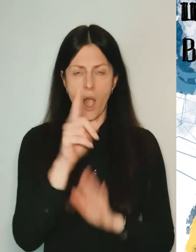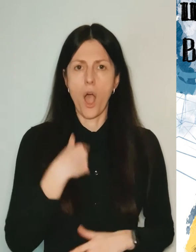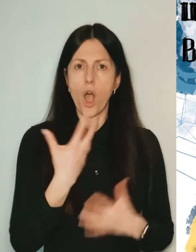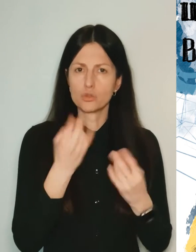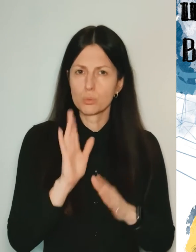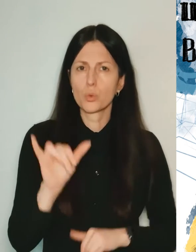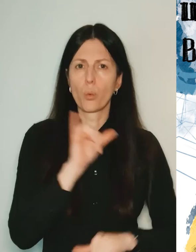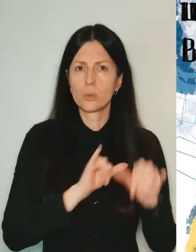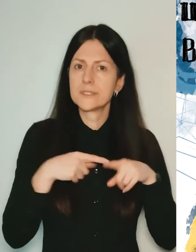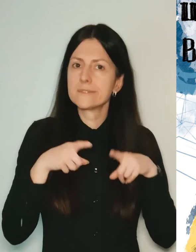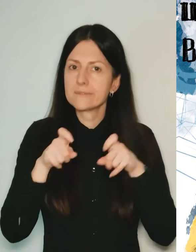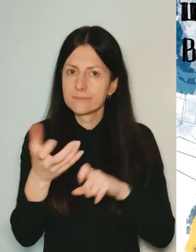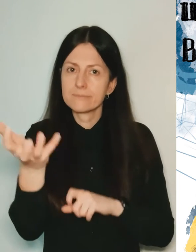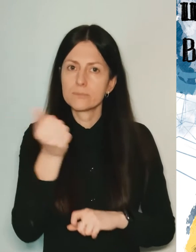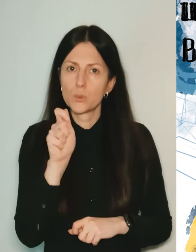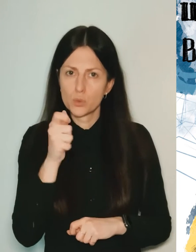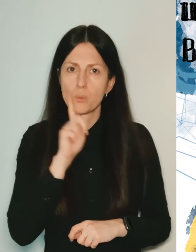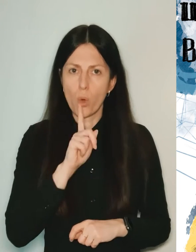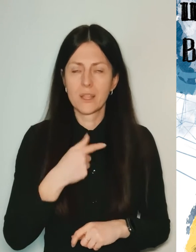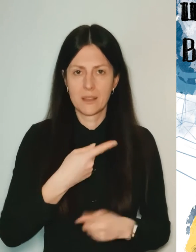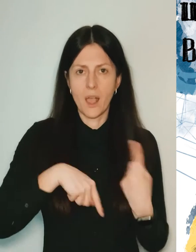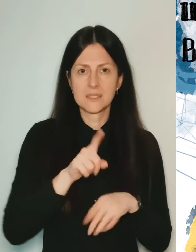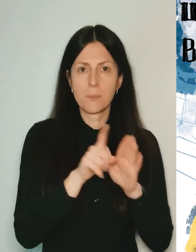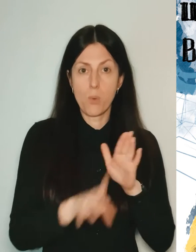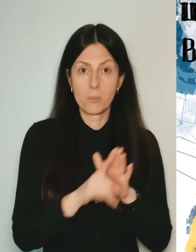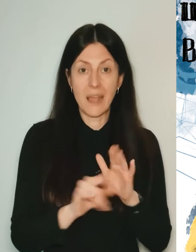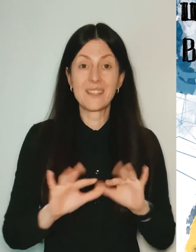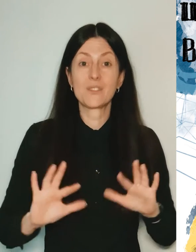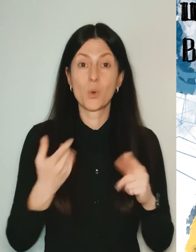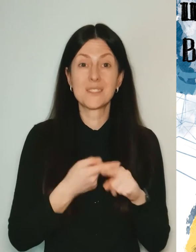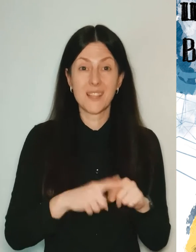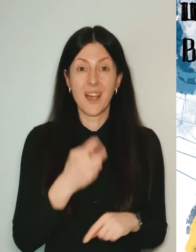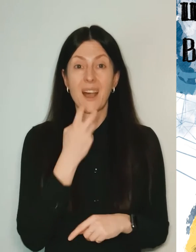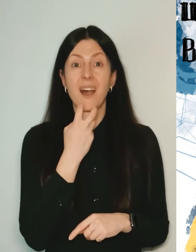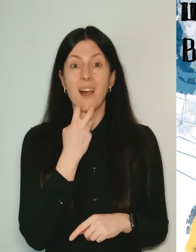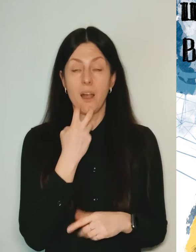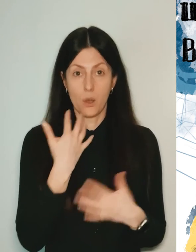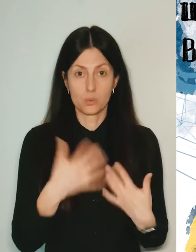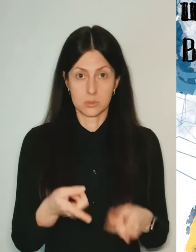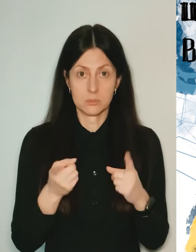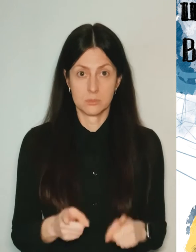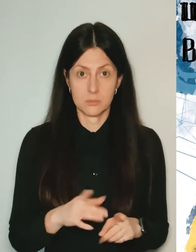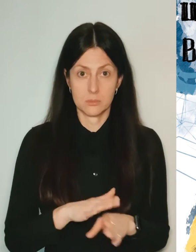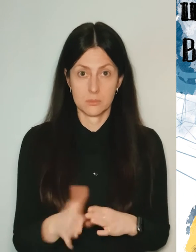And here this ha-ha-ha came true.